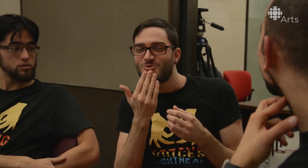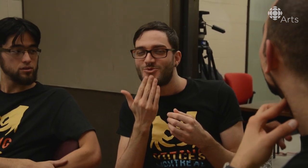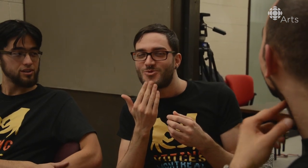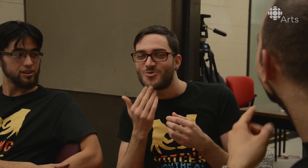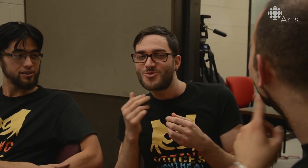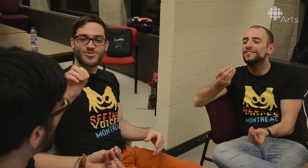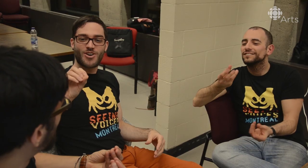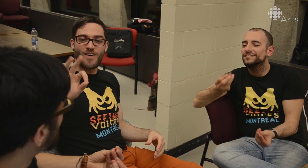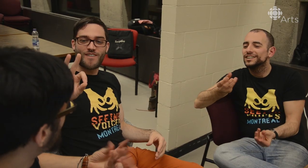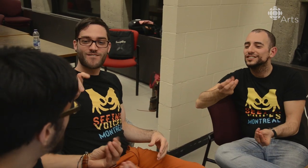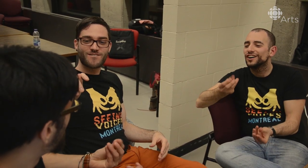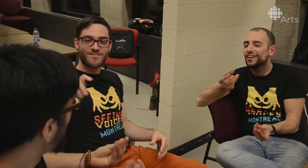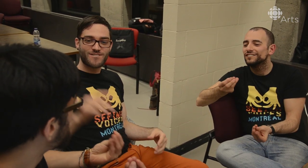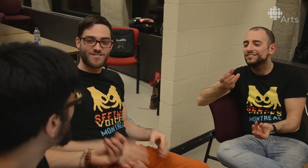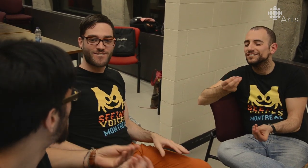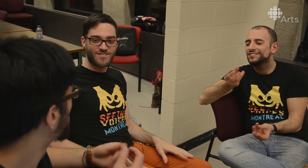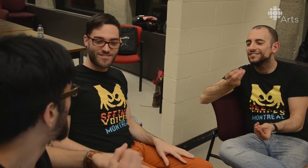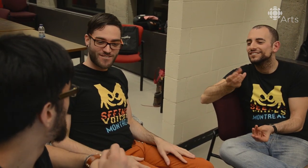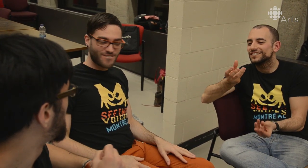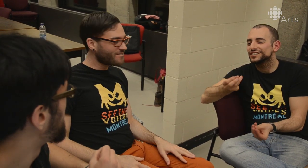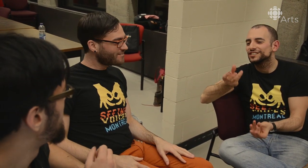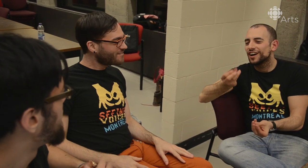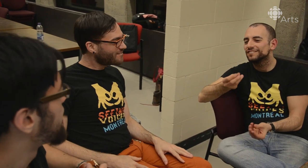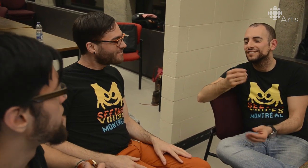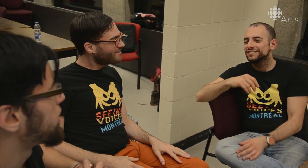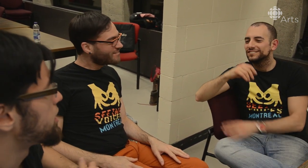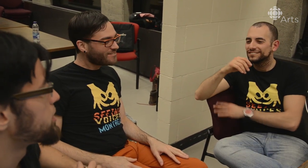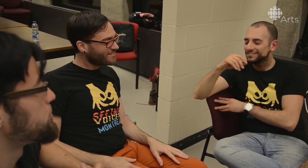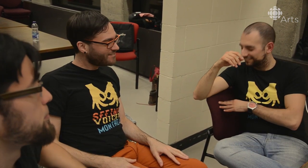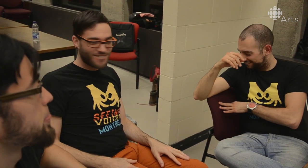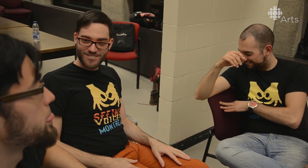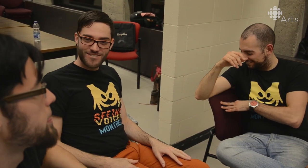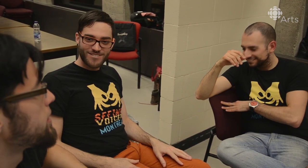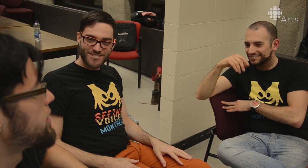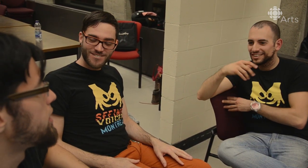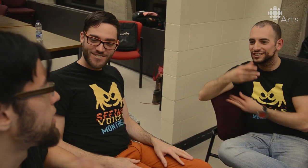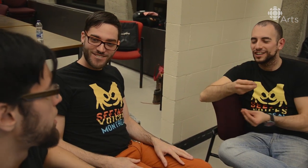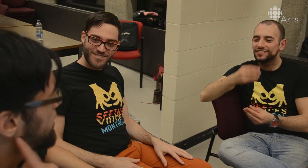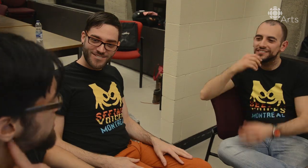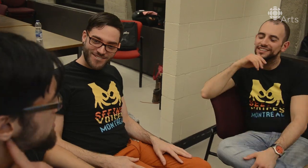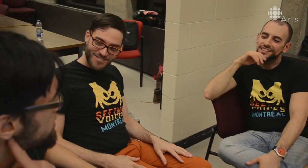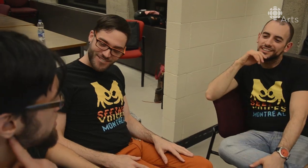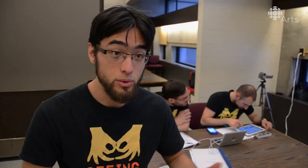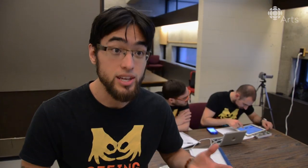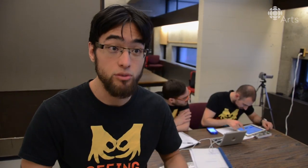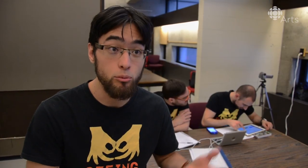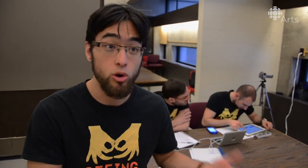There's a softness there. - Softness, yeah. Yeah there's a softness, yeah. [Riki] We're all here to kinda support Jack.